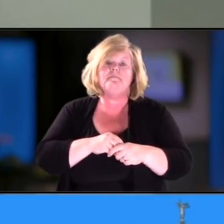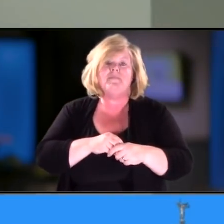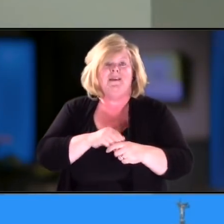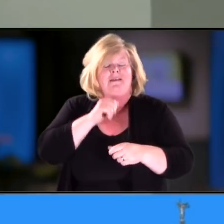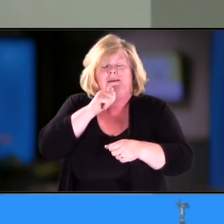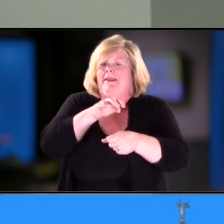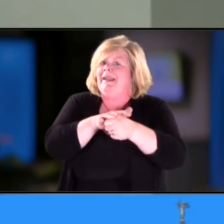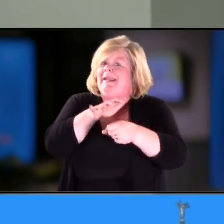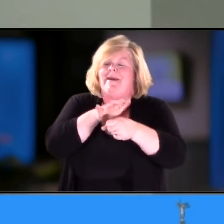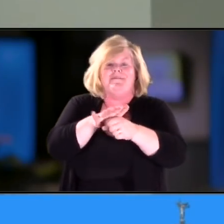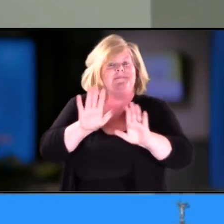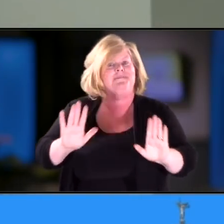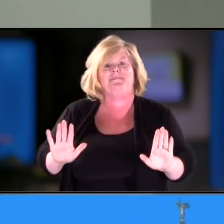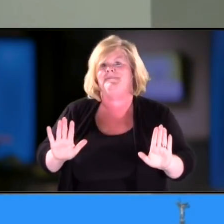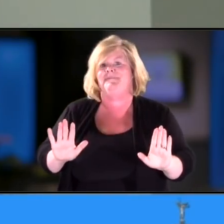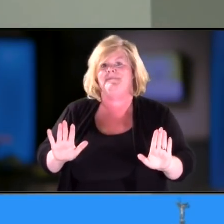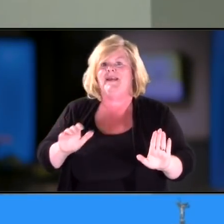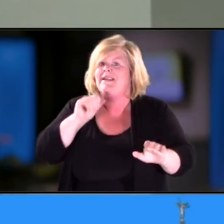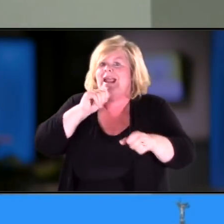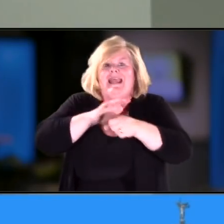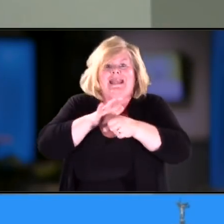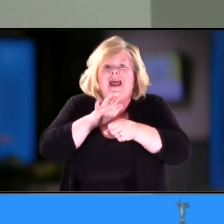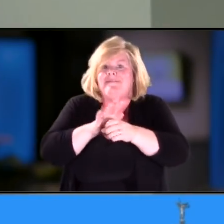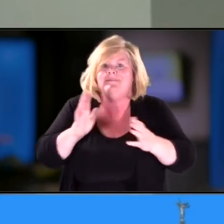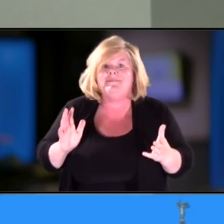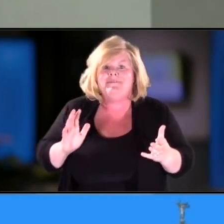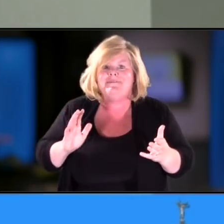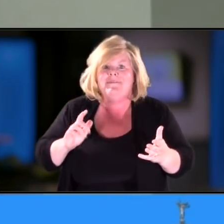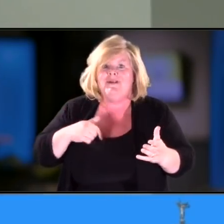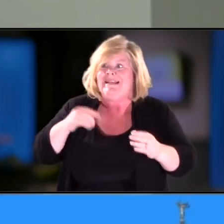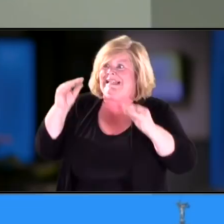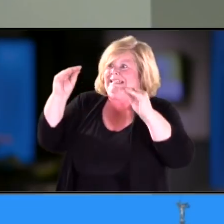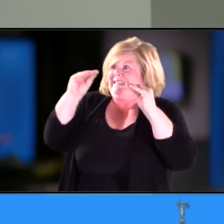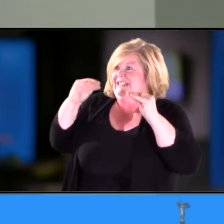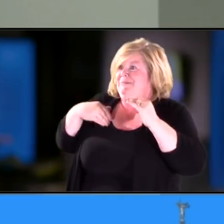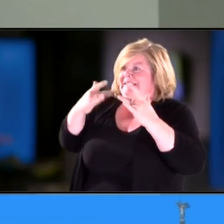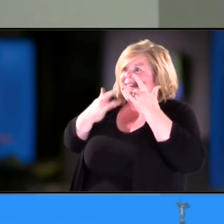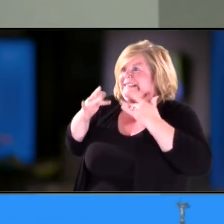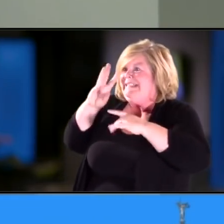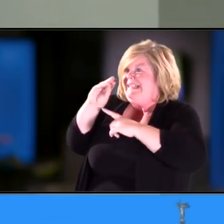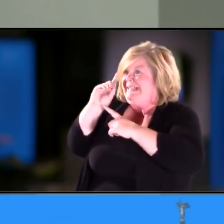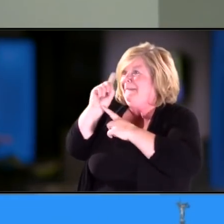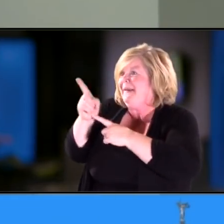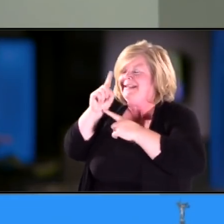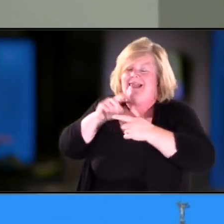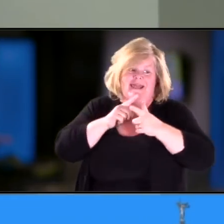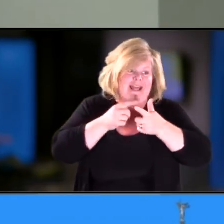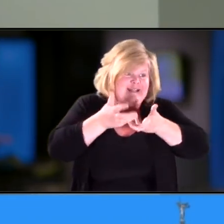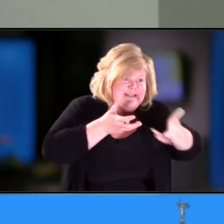This isn't enough. It's not enough for me to only know a handful of signs to communicate with my daughter.